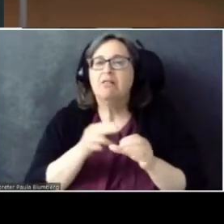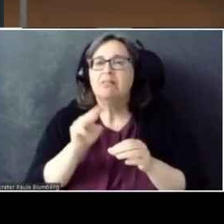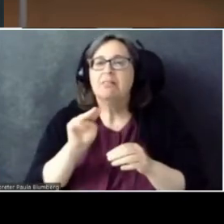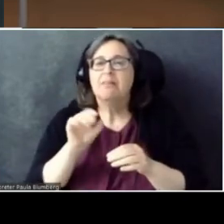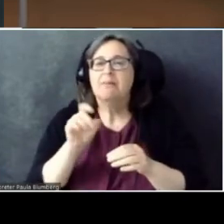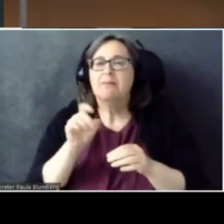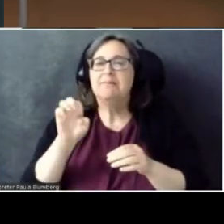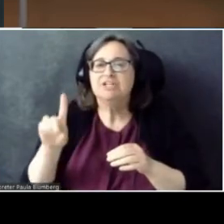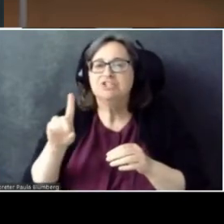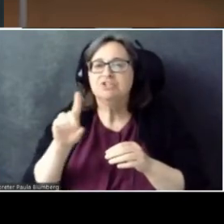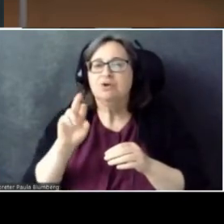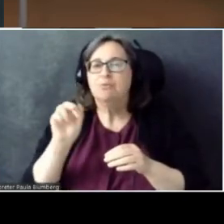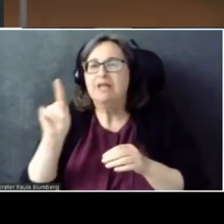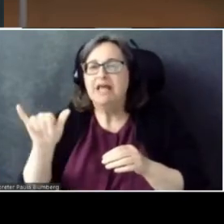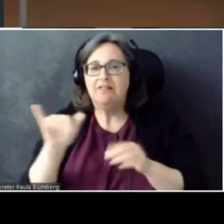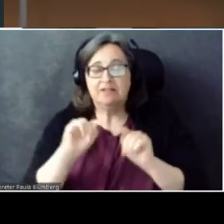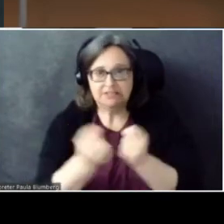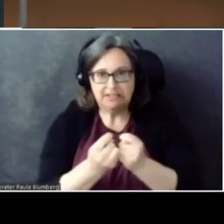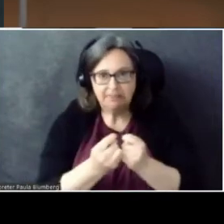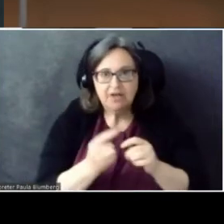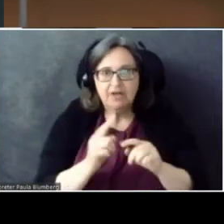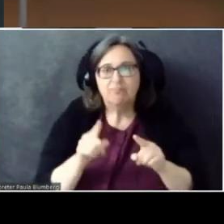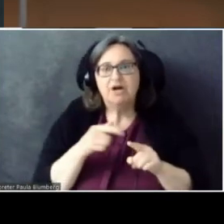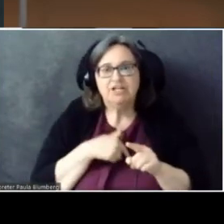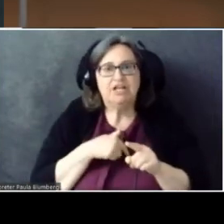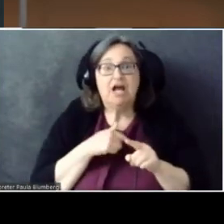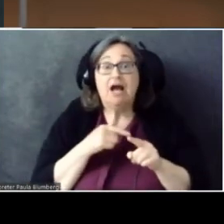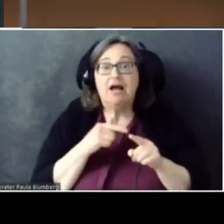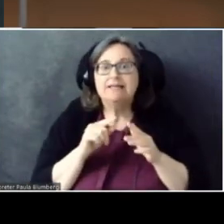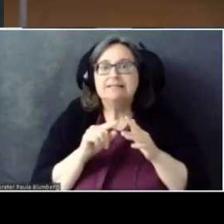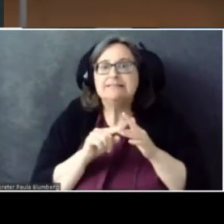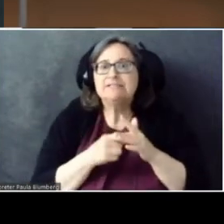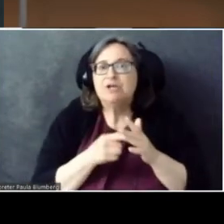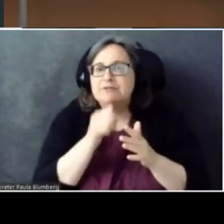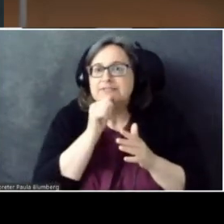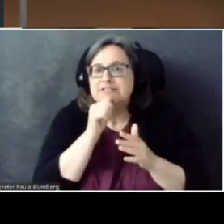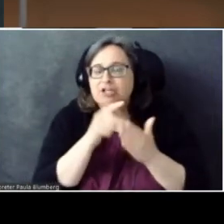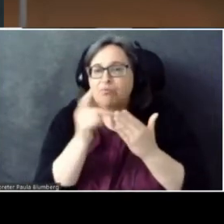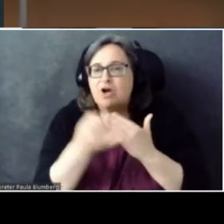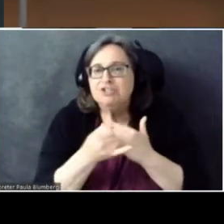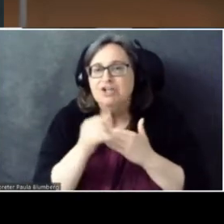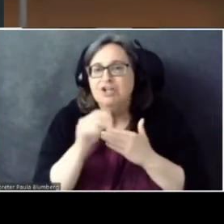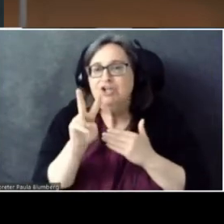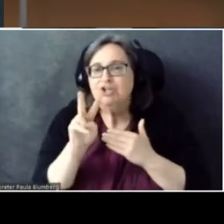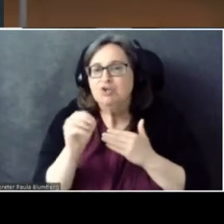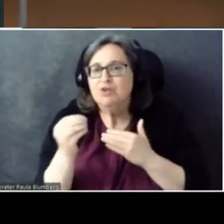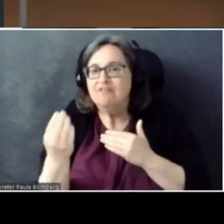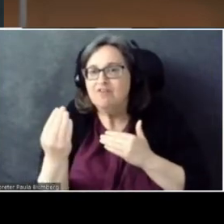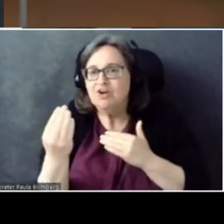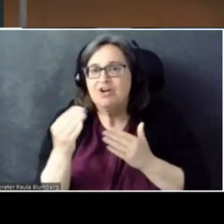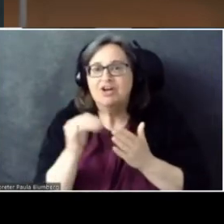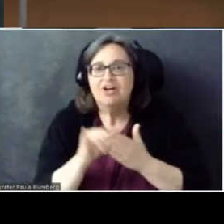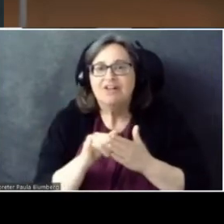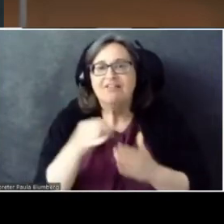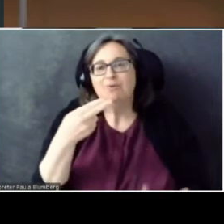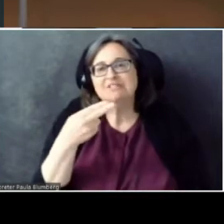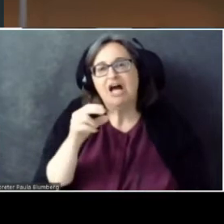But I made the leap to a secret project in 2014, which turned out to be HoloLens.